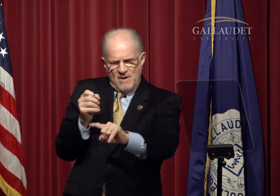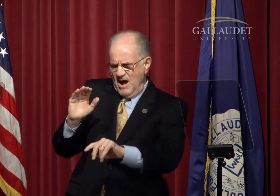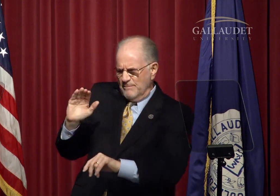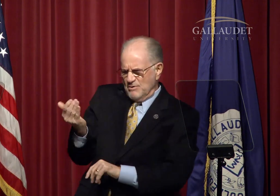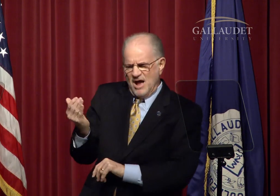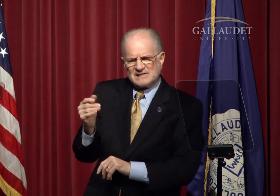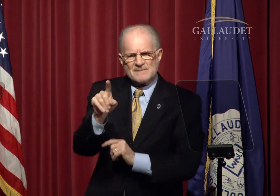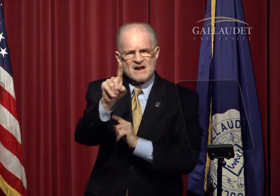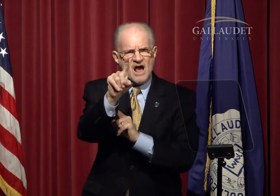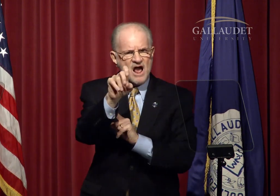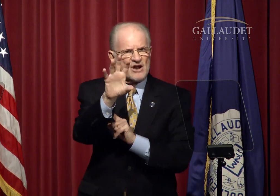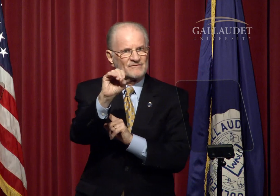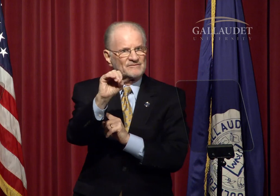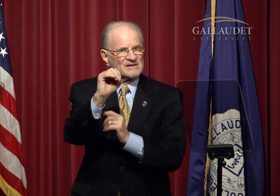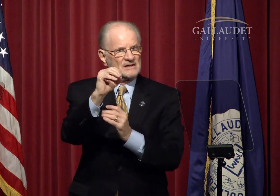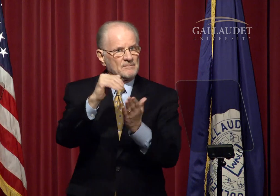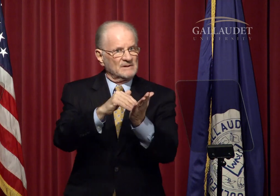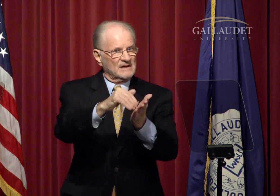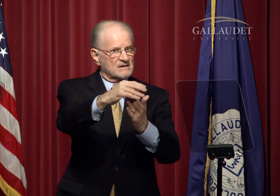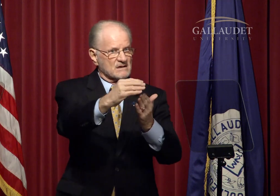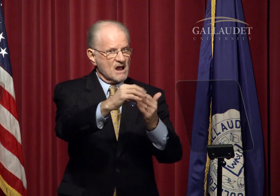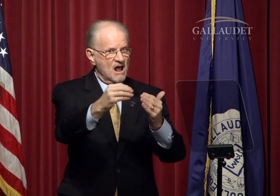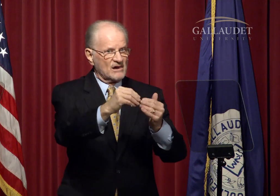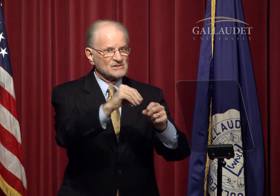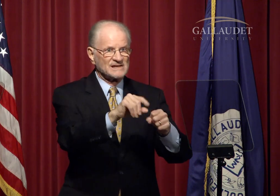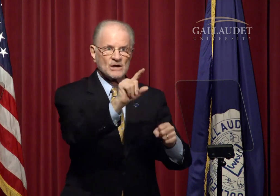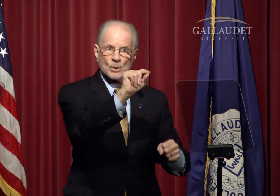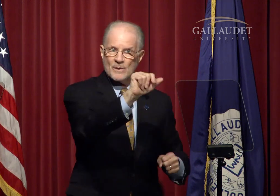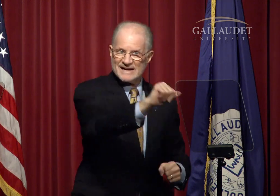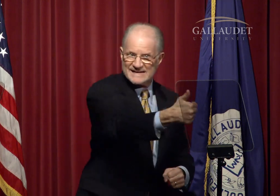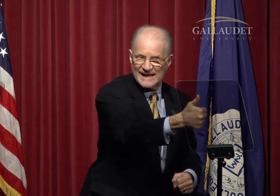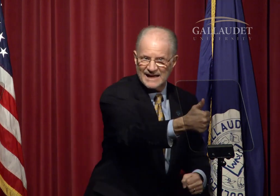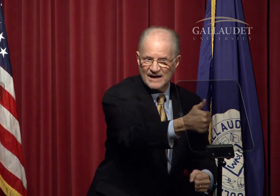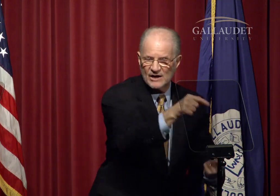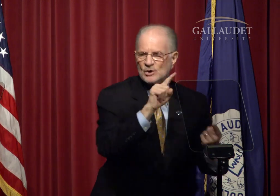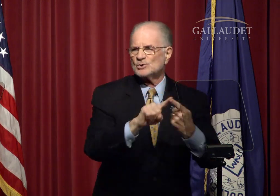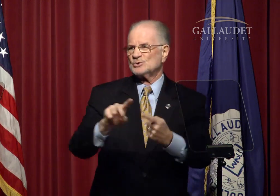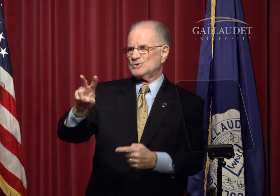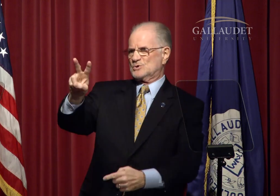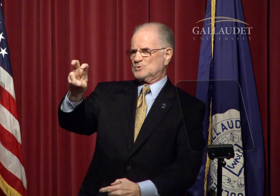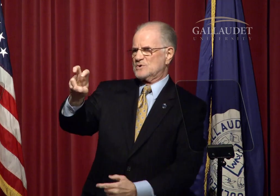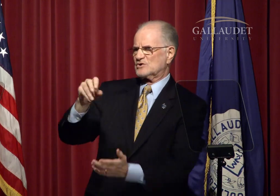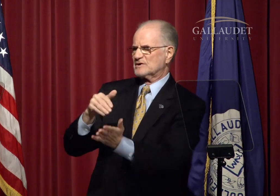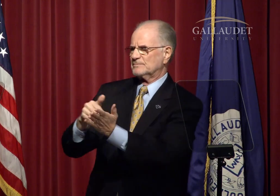from approximately $150 million in 2010